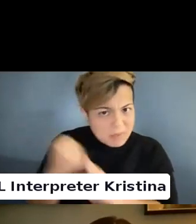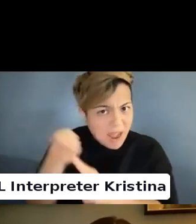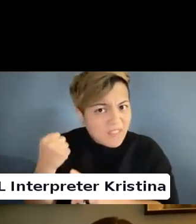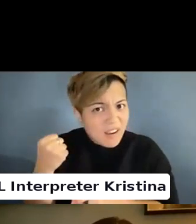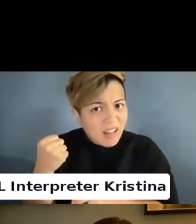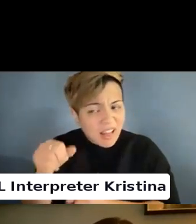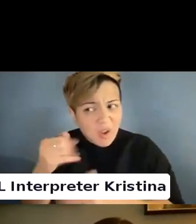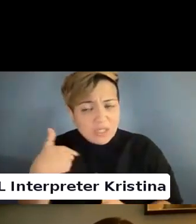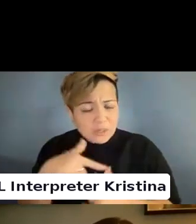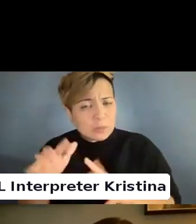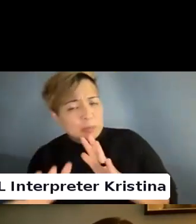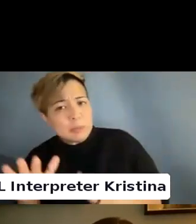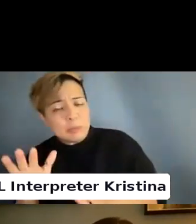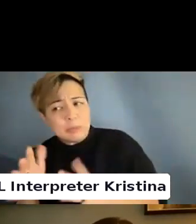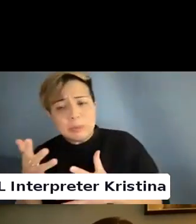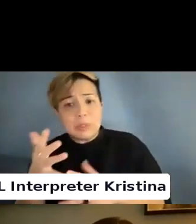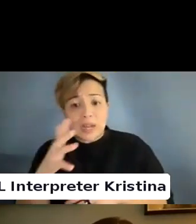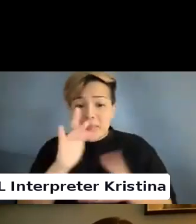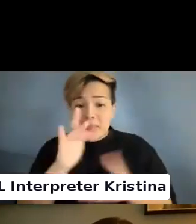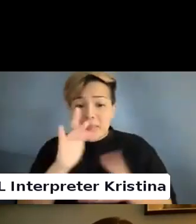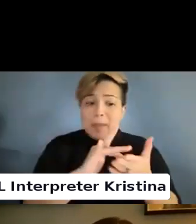The medical model has its place. So.